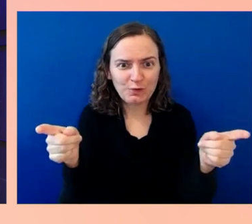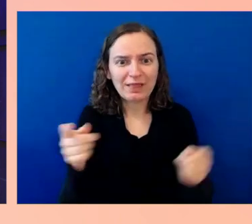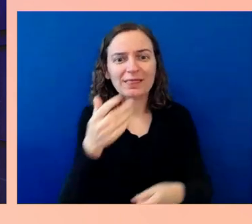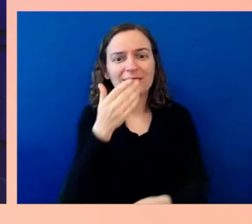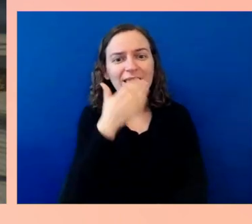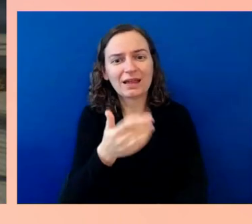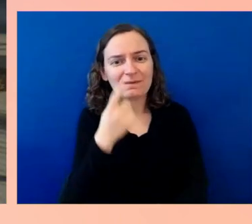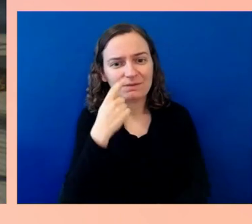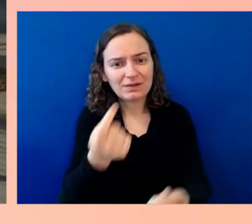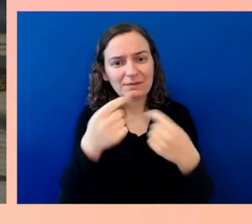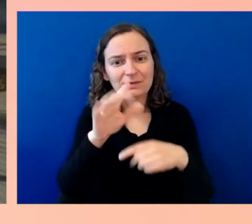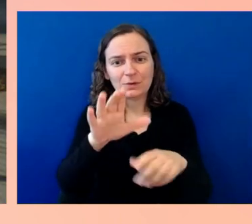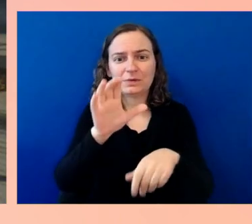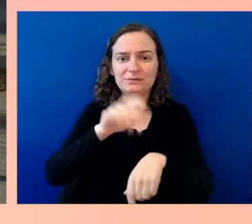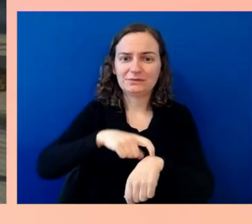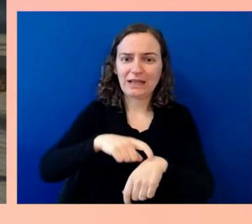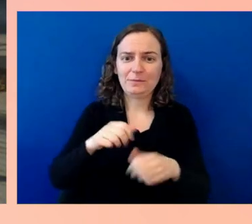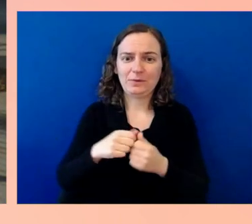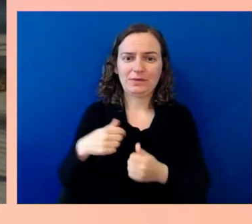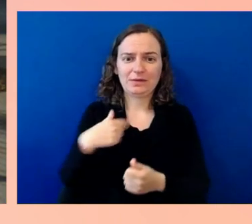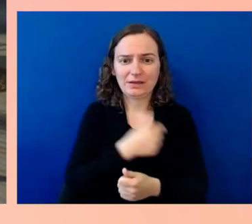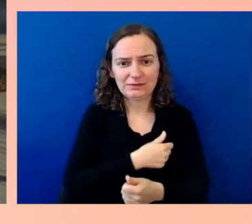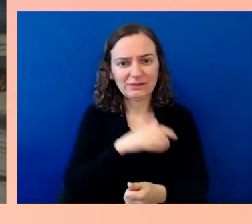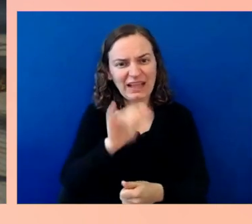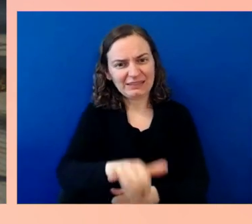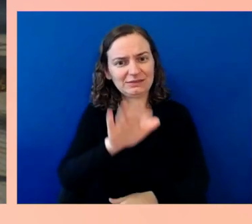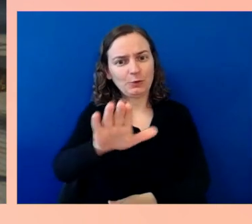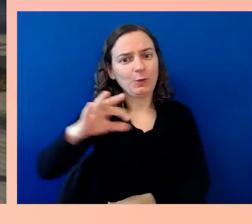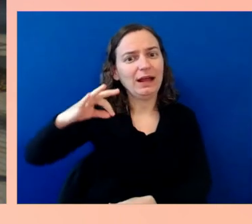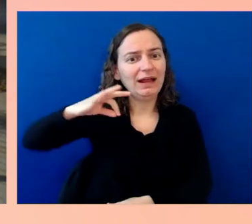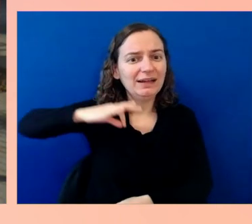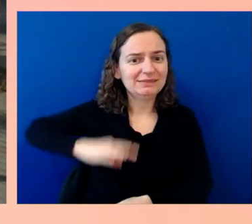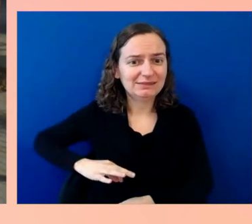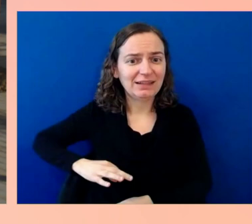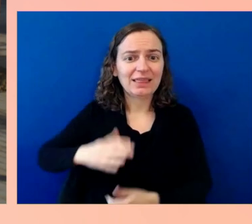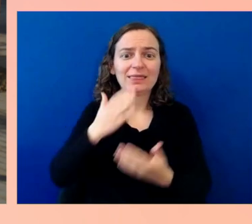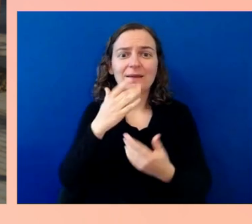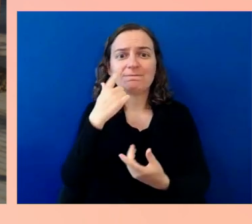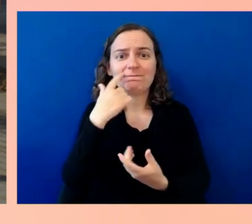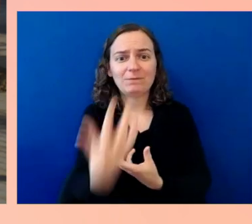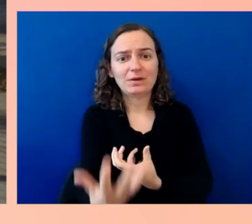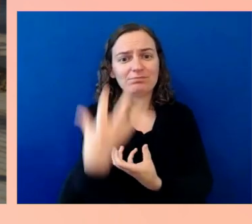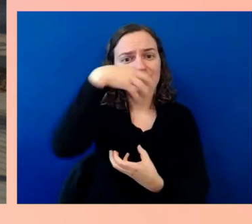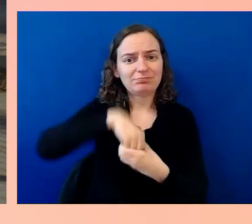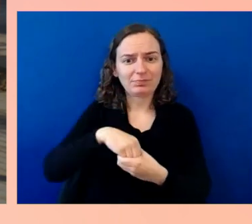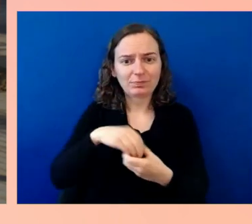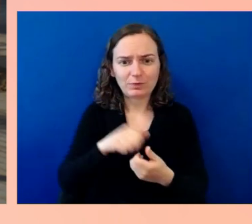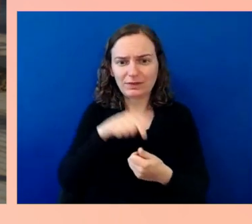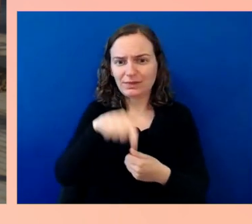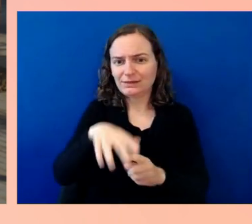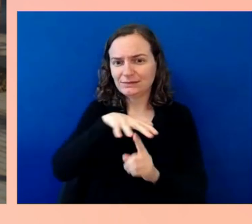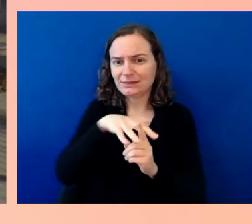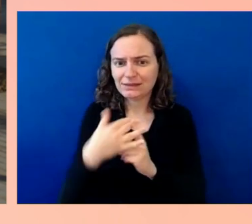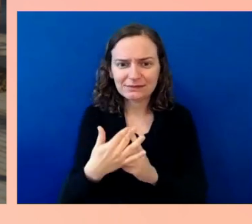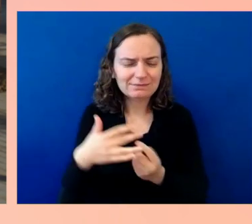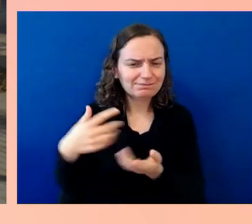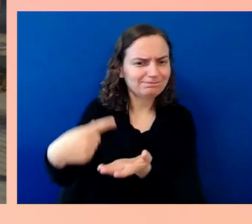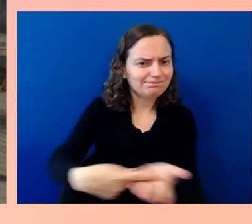Thank you for engaging with this content. I want you to pick up at least one piece of